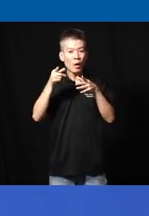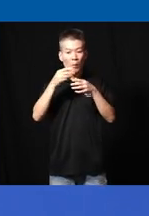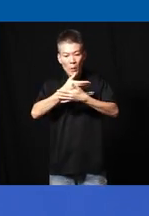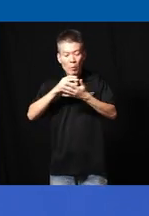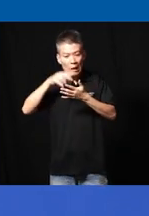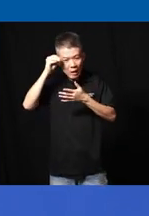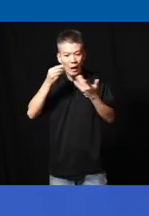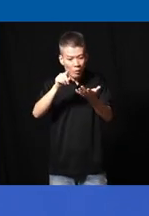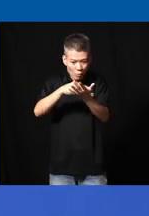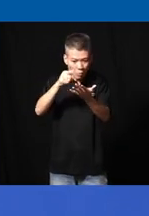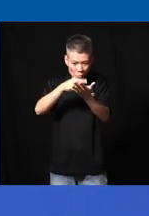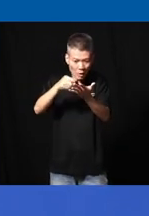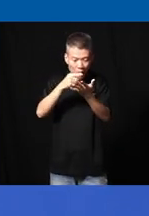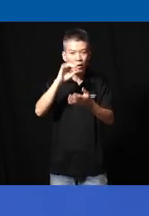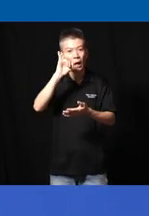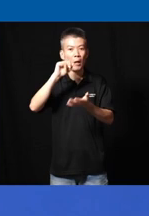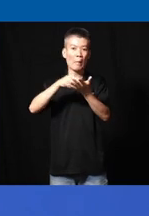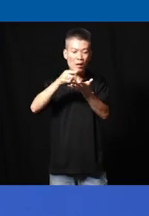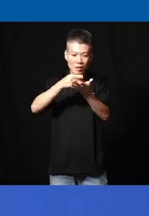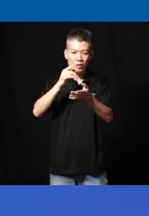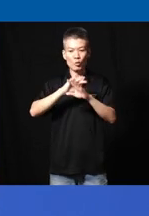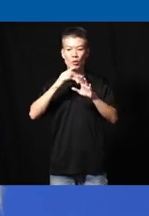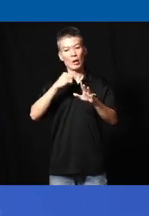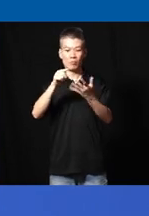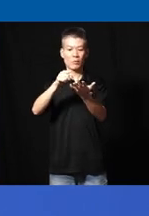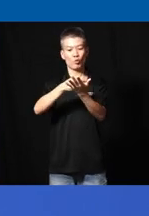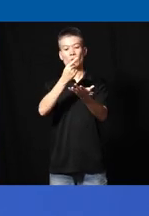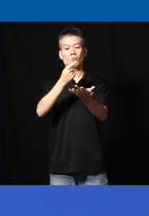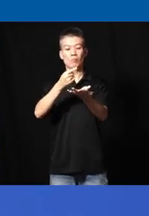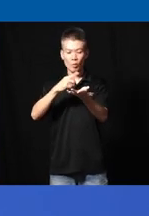learn they learn how to swipe the iPad they don't like they just swipe know they don't